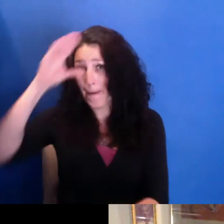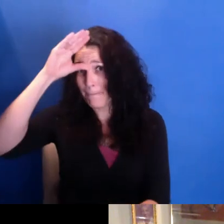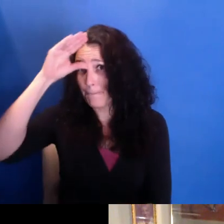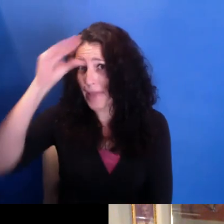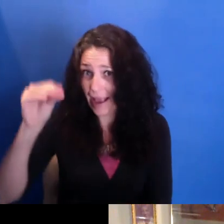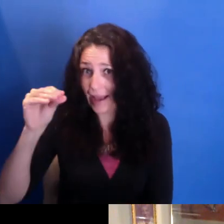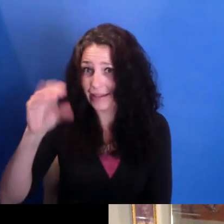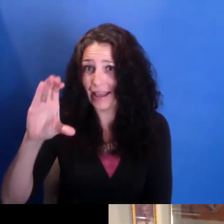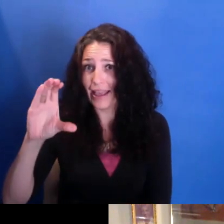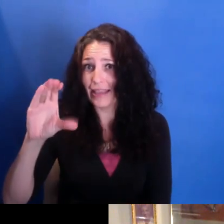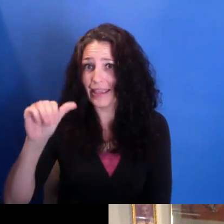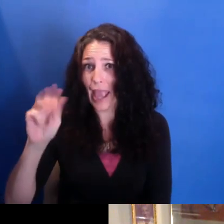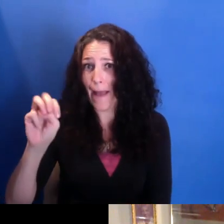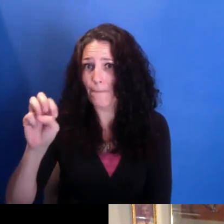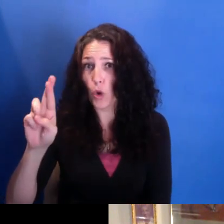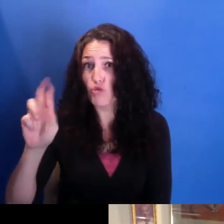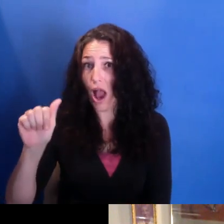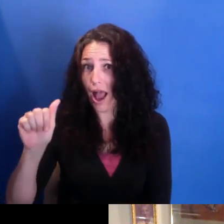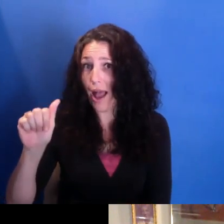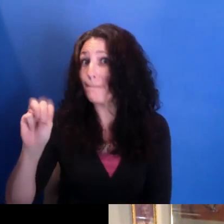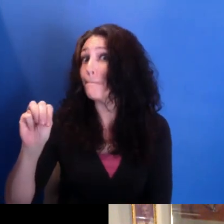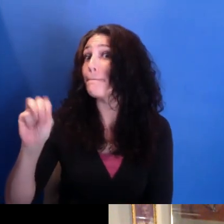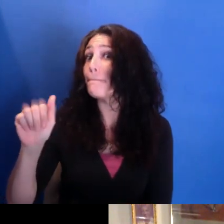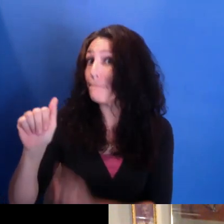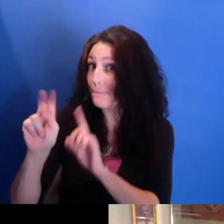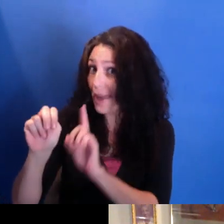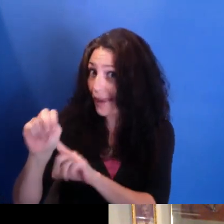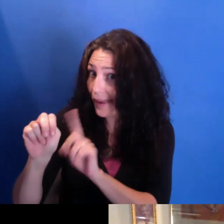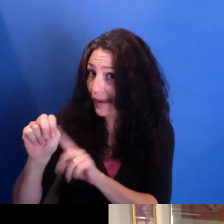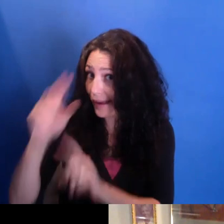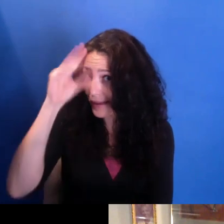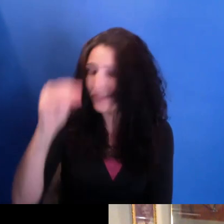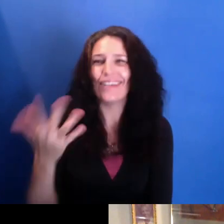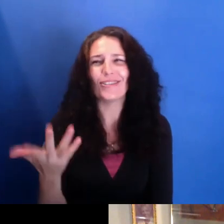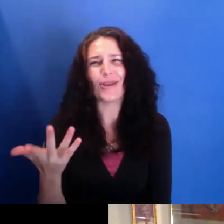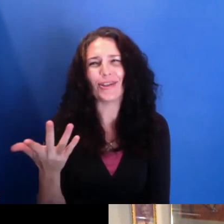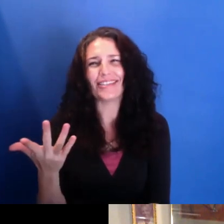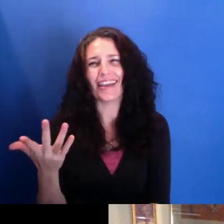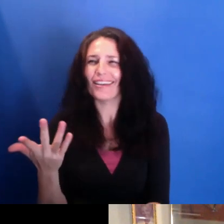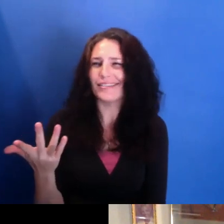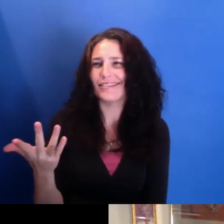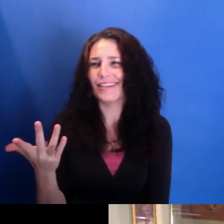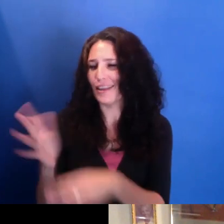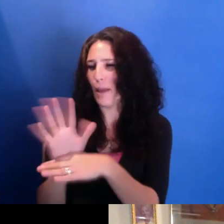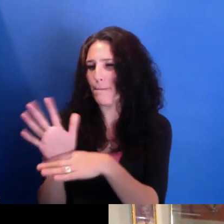you know, the filmmaker had power over subject. And the subject, particularly when